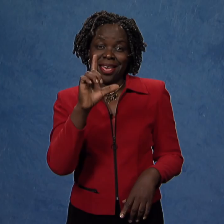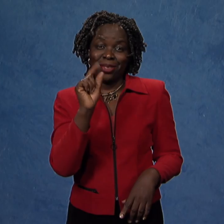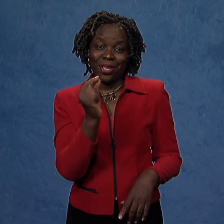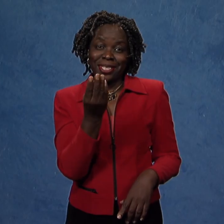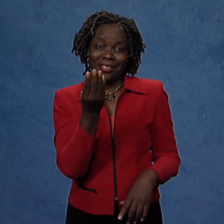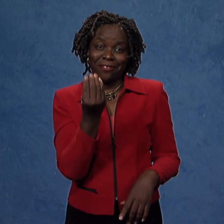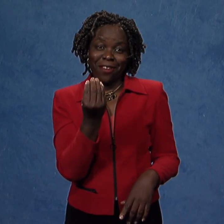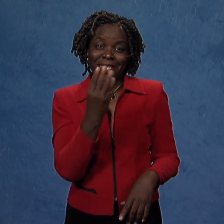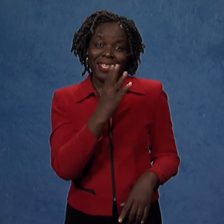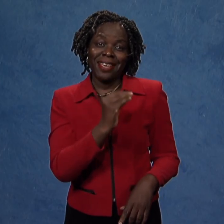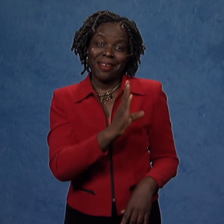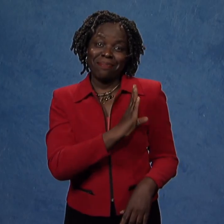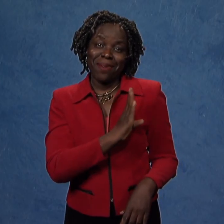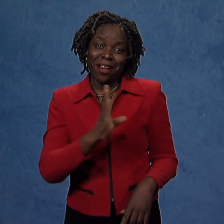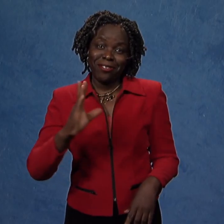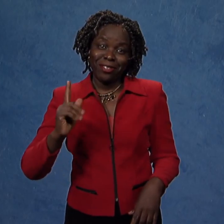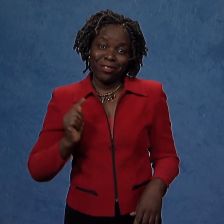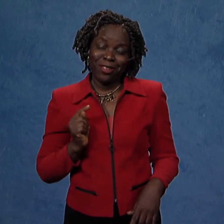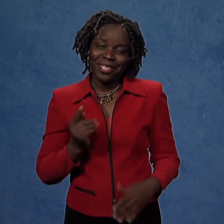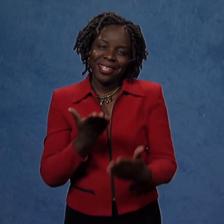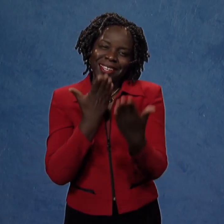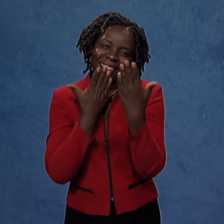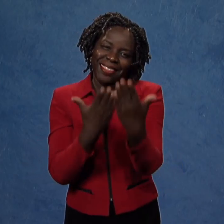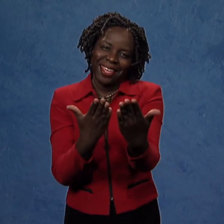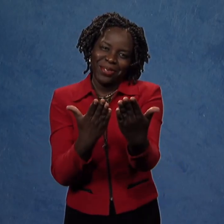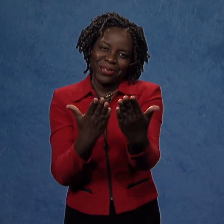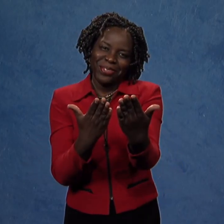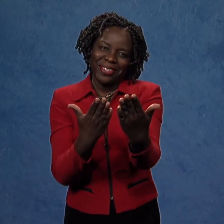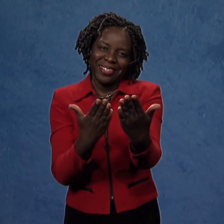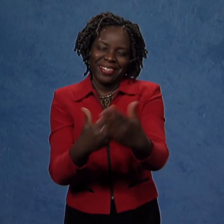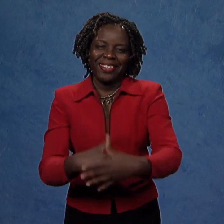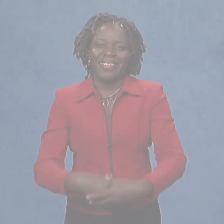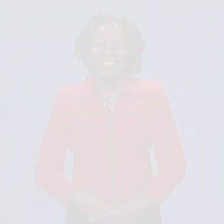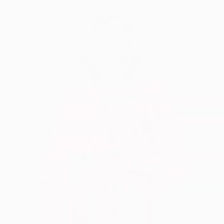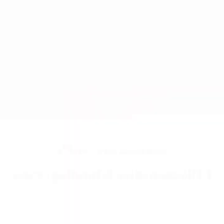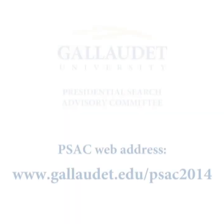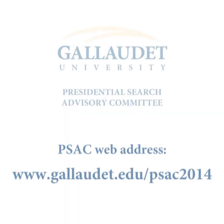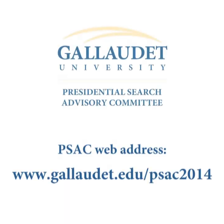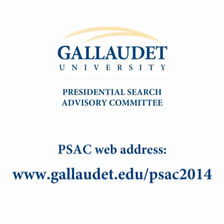On behalf of the PSAC2014 and the Board of Trustees, thank you!